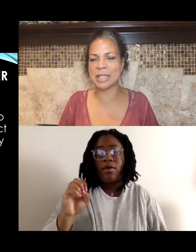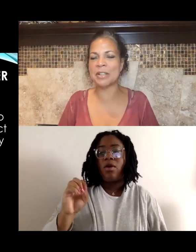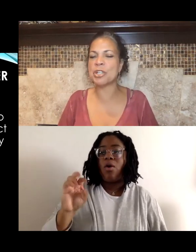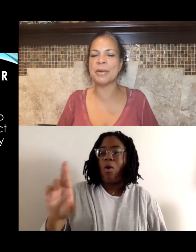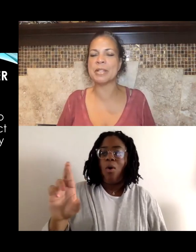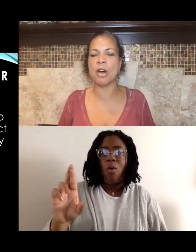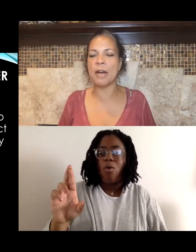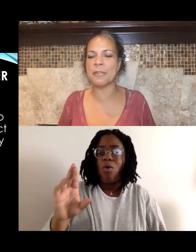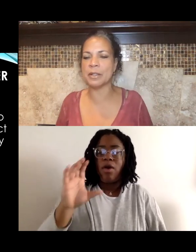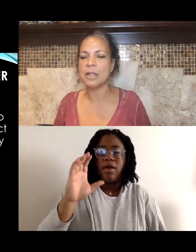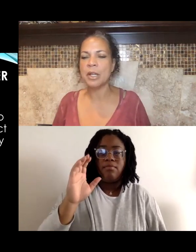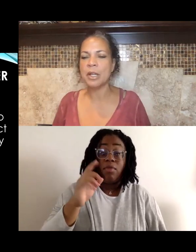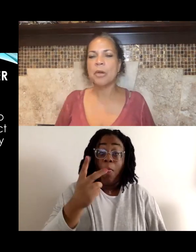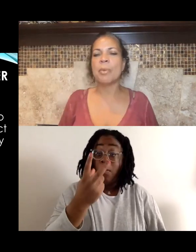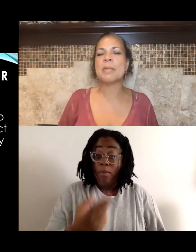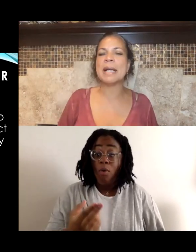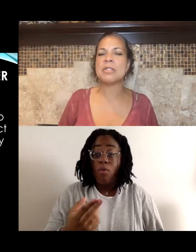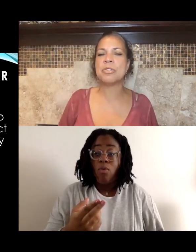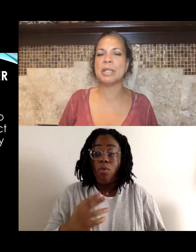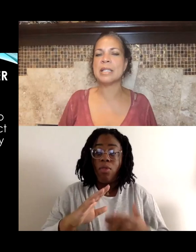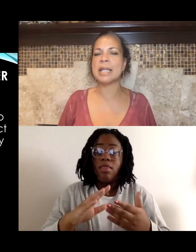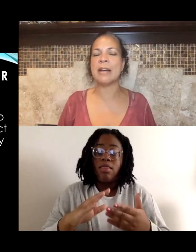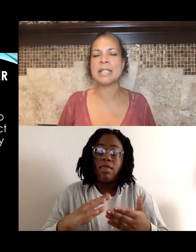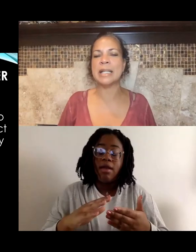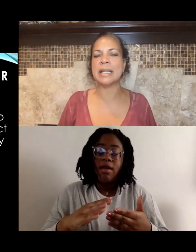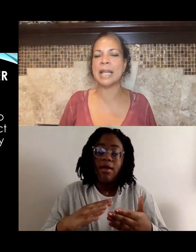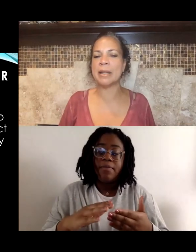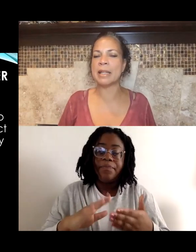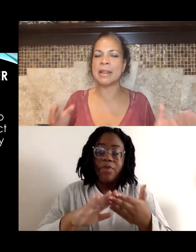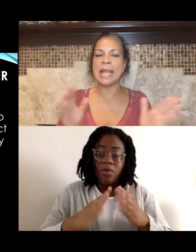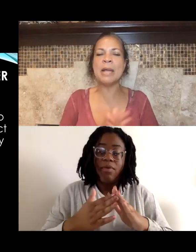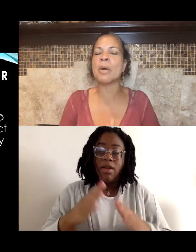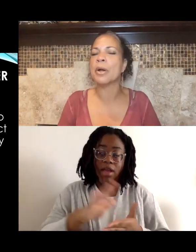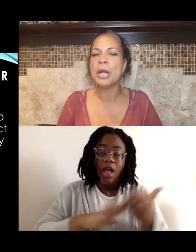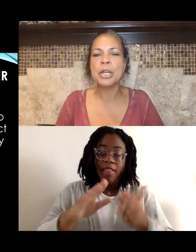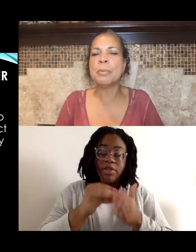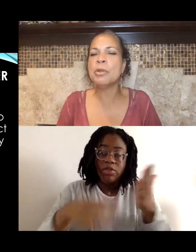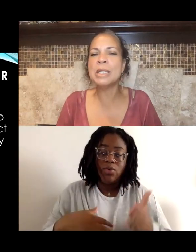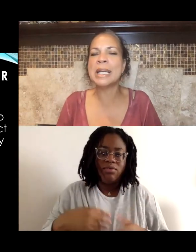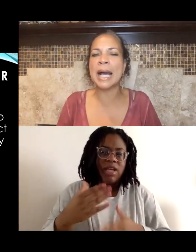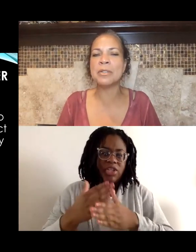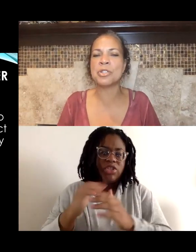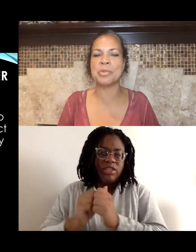and I share this often with my students at Cal State, LA, that they were community college students,